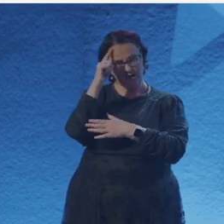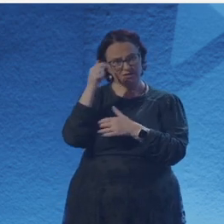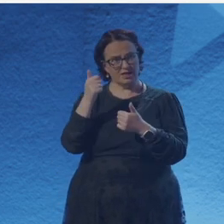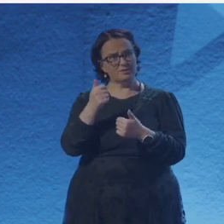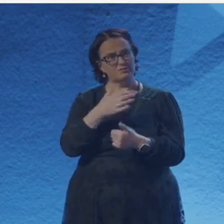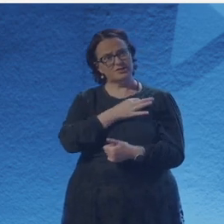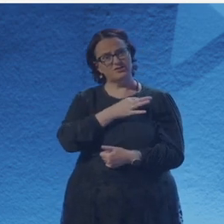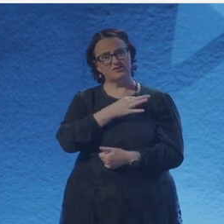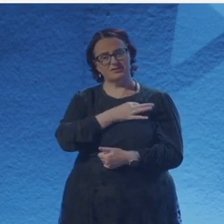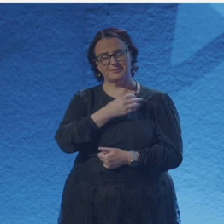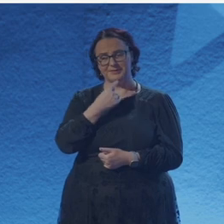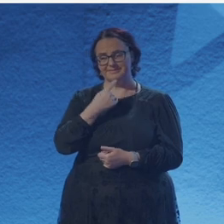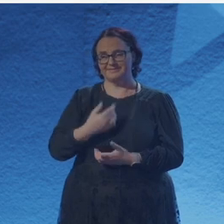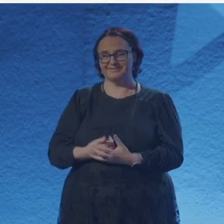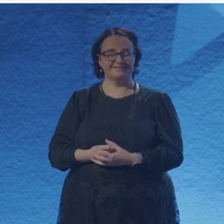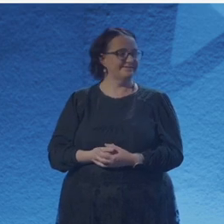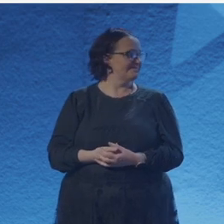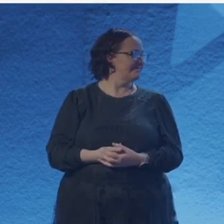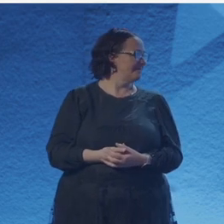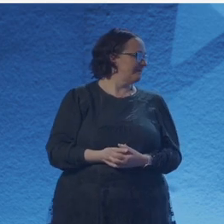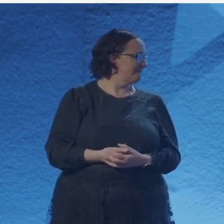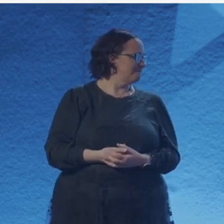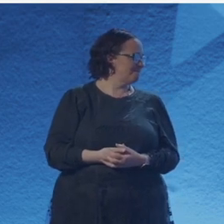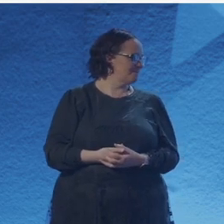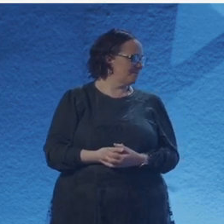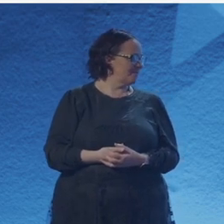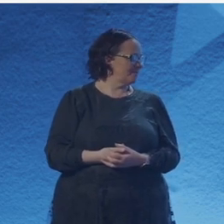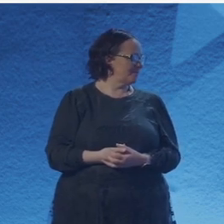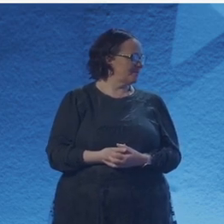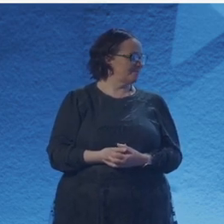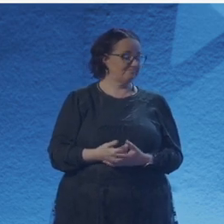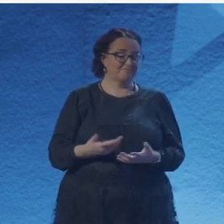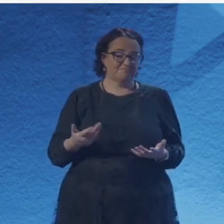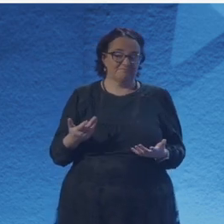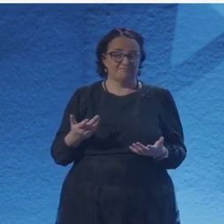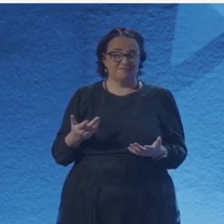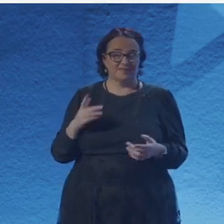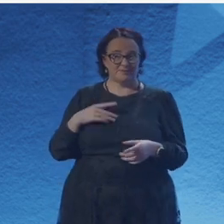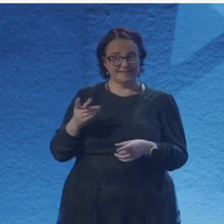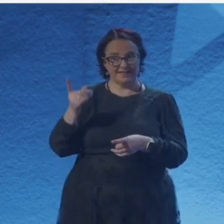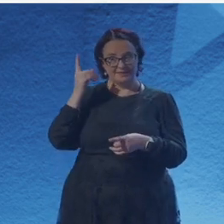told me to go out and become interesting. And I you know,